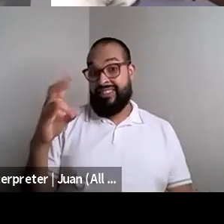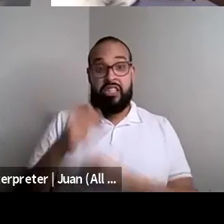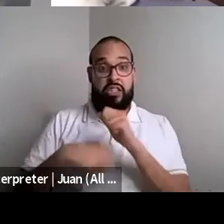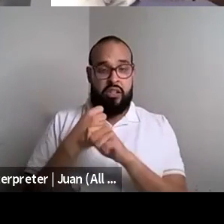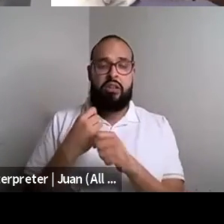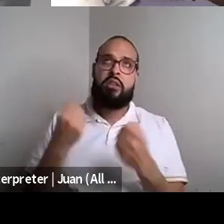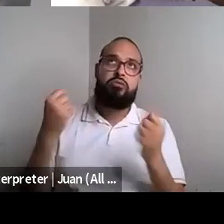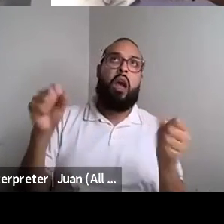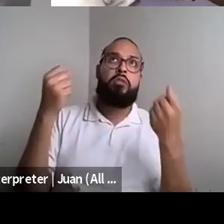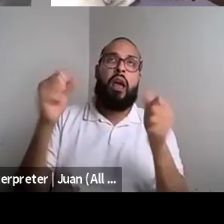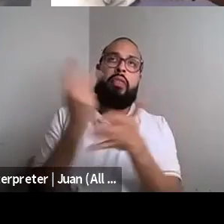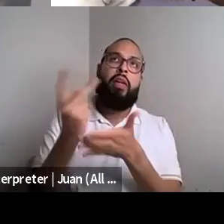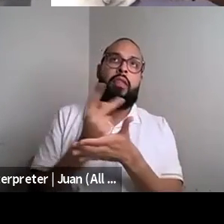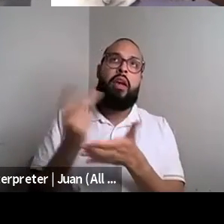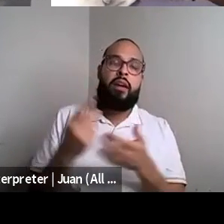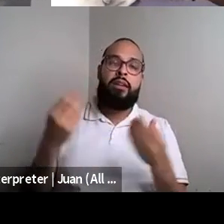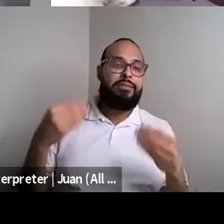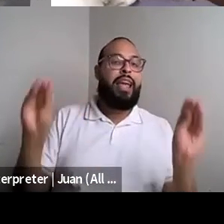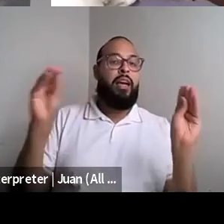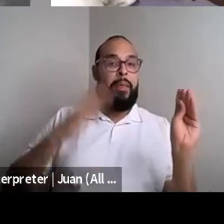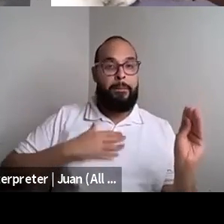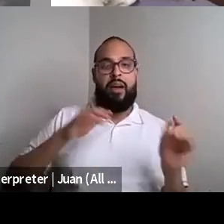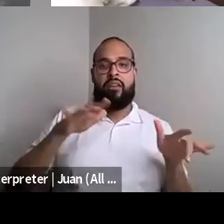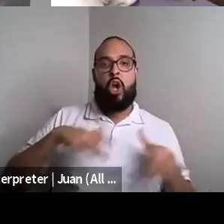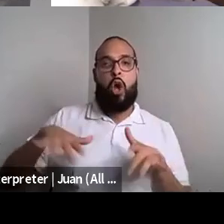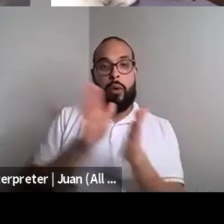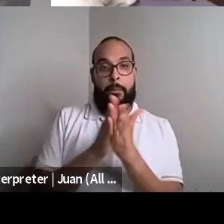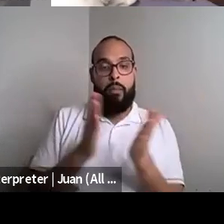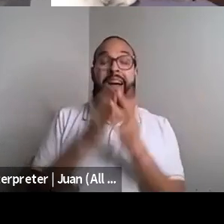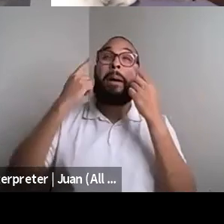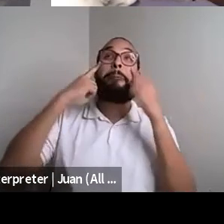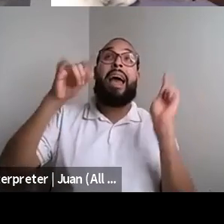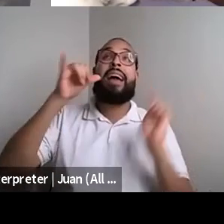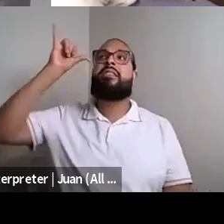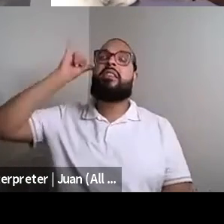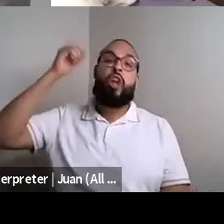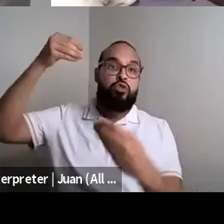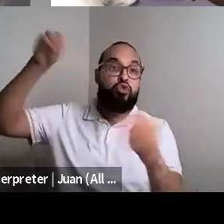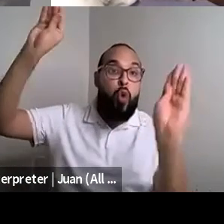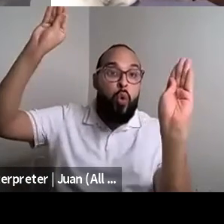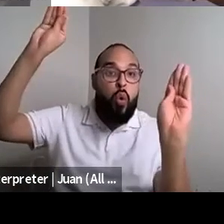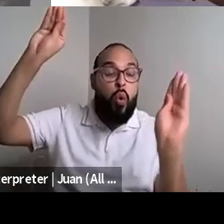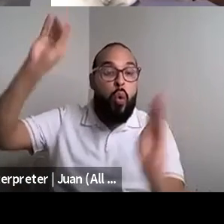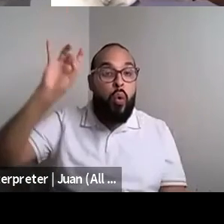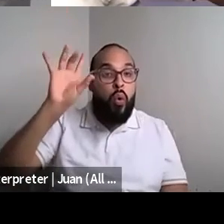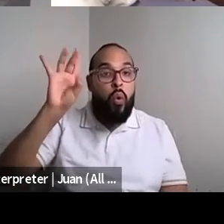Randa Jarrar she/they: One of my books, one of my audio books. Finally, sold yesterday. Kokumo: And to me that's massive